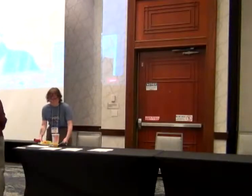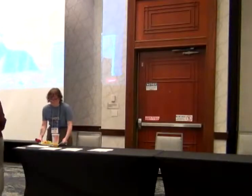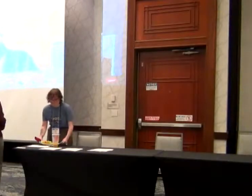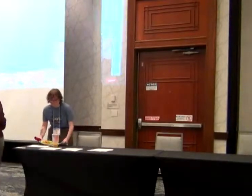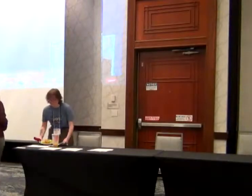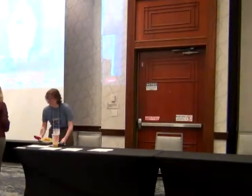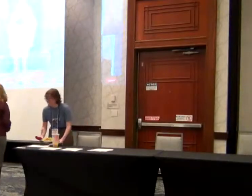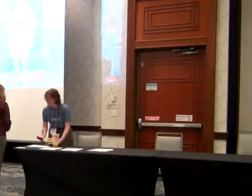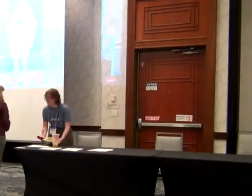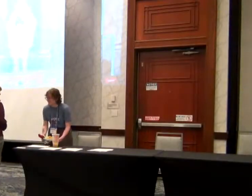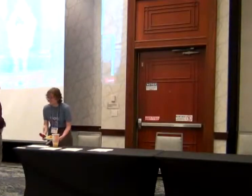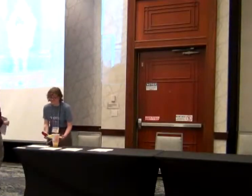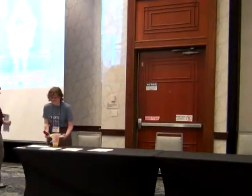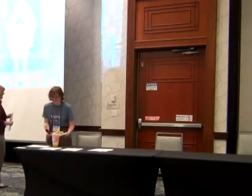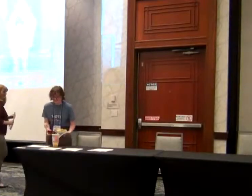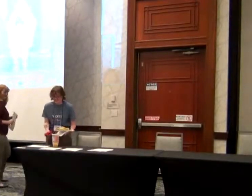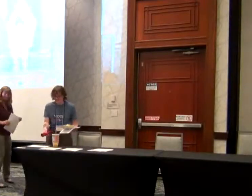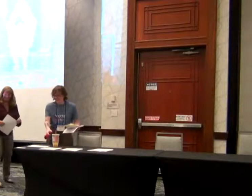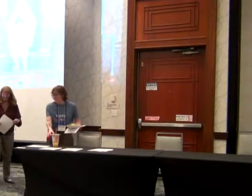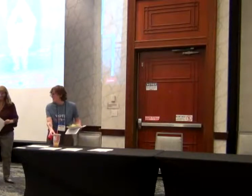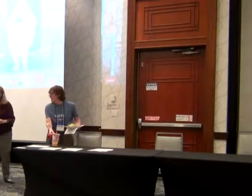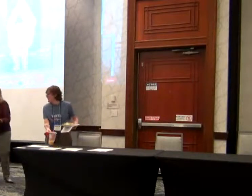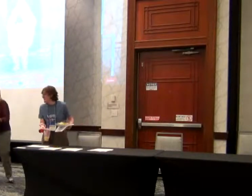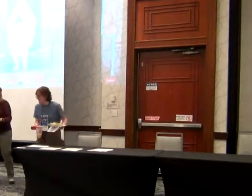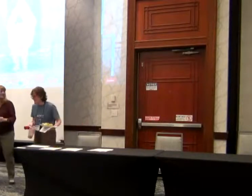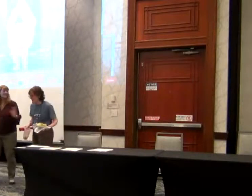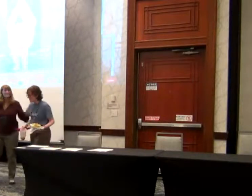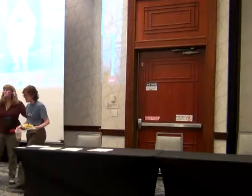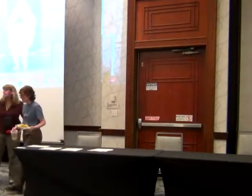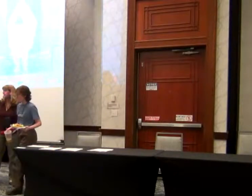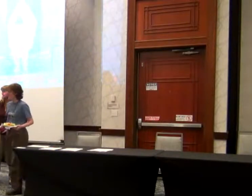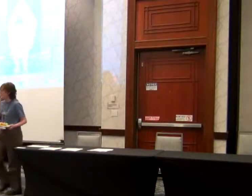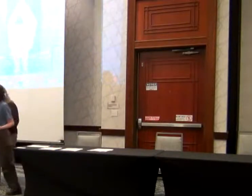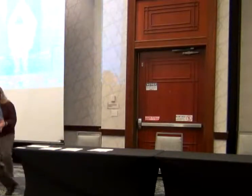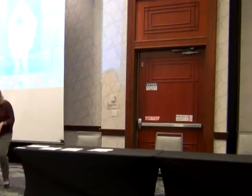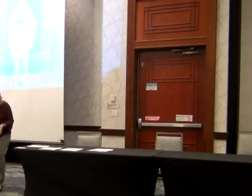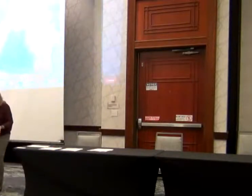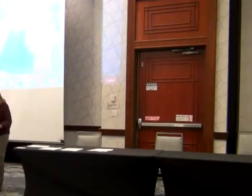A young black woman with arm crutches, stands in front of concrete pillars. Why is it important for people with disabilities to vote?